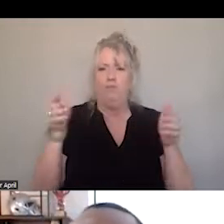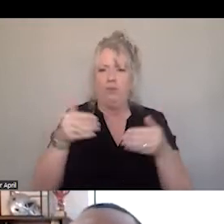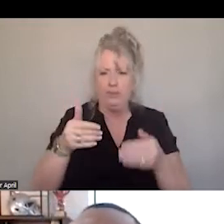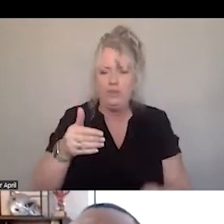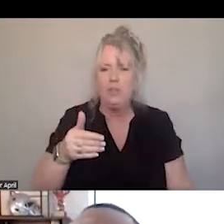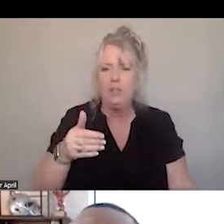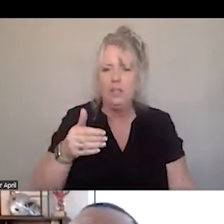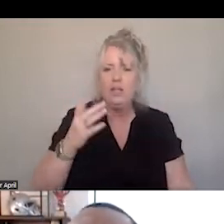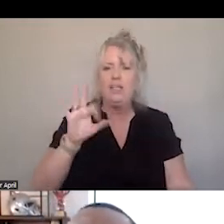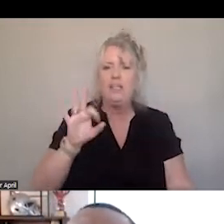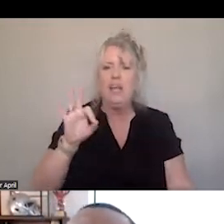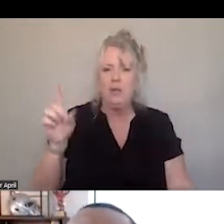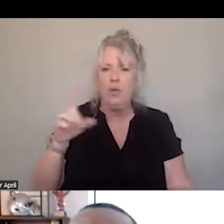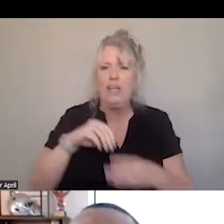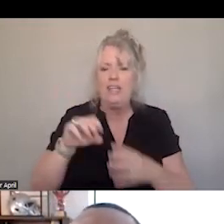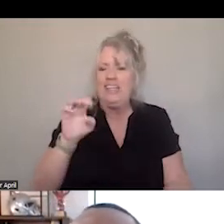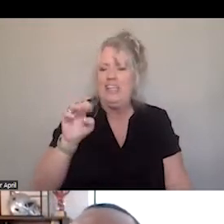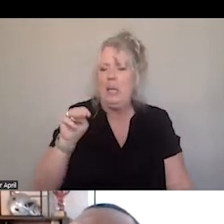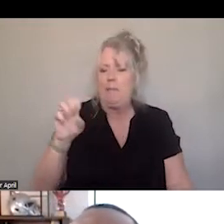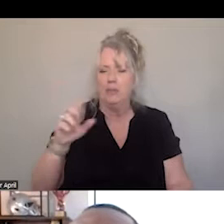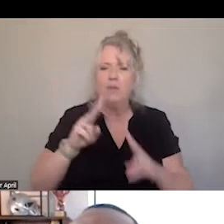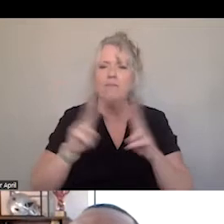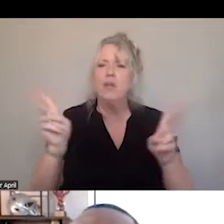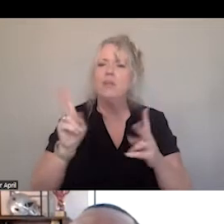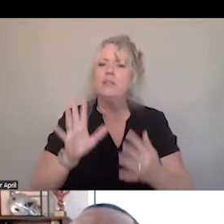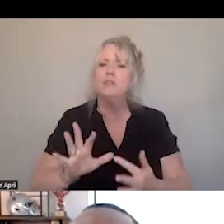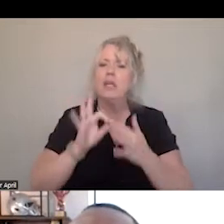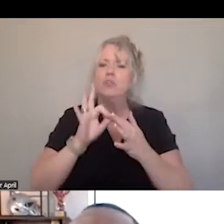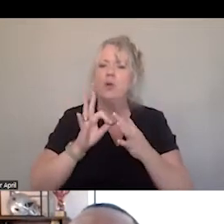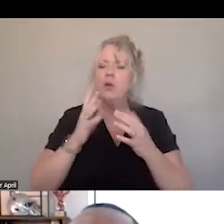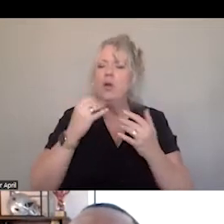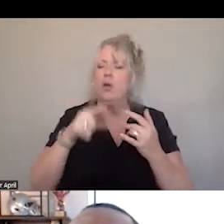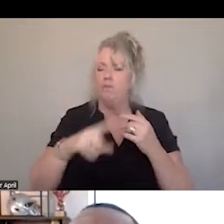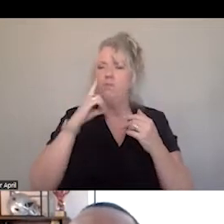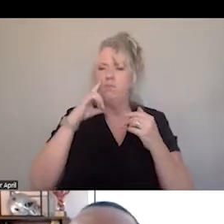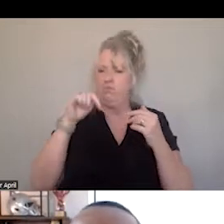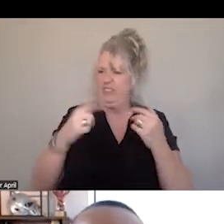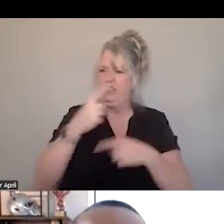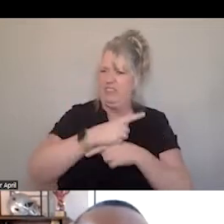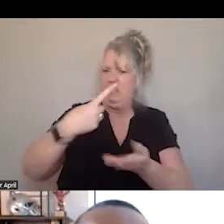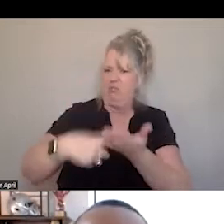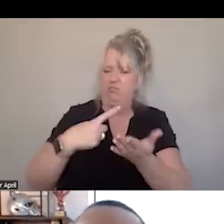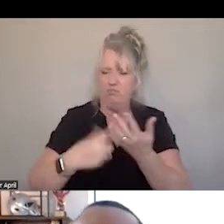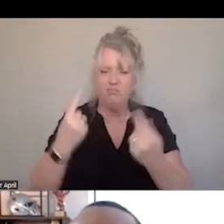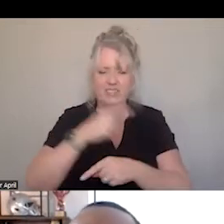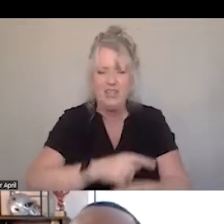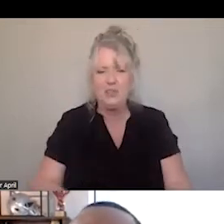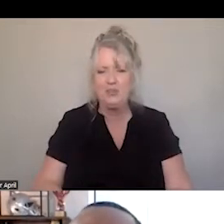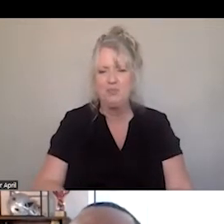911, EMS, WE HAVE A VERY, VERY SPECIAL IT EDITION OF THE CRISIS IS JAM TODAY. NEXT SLIDE.